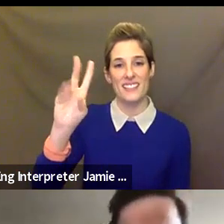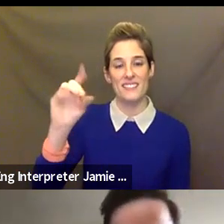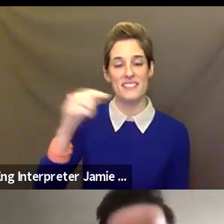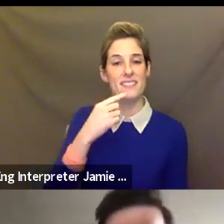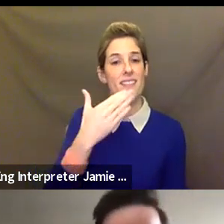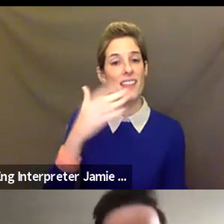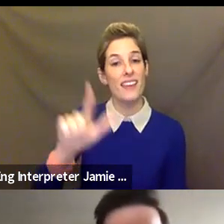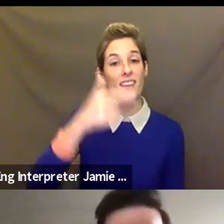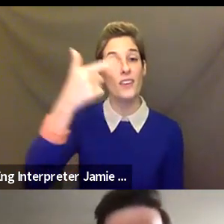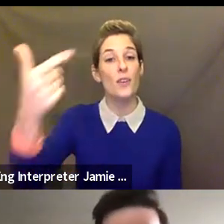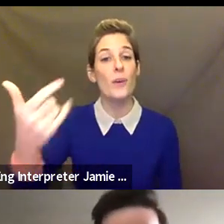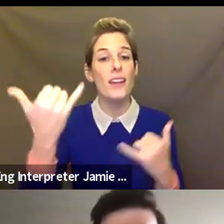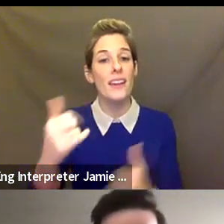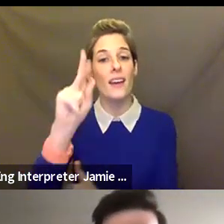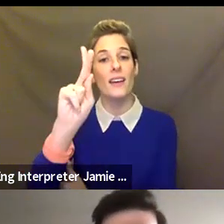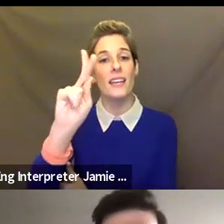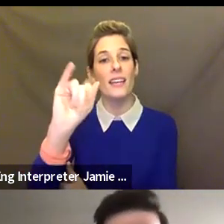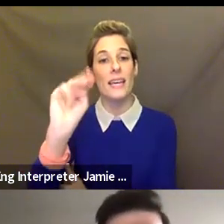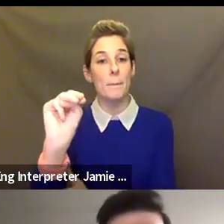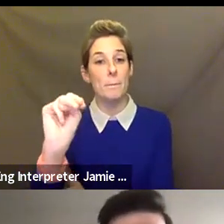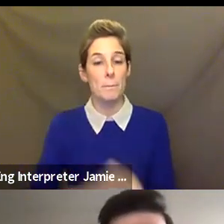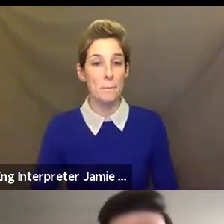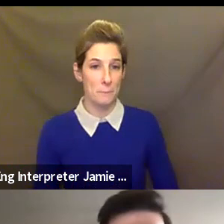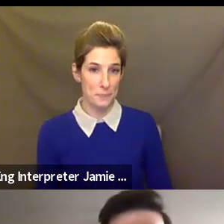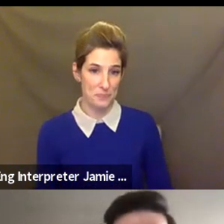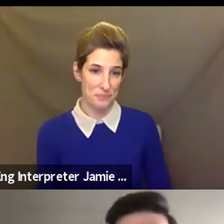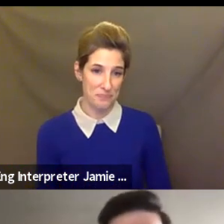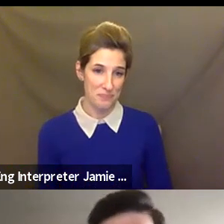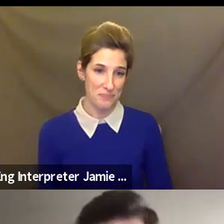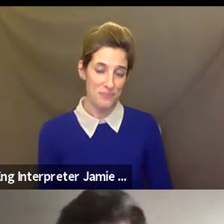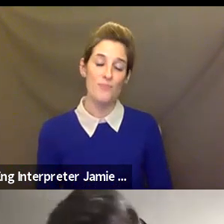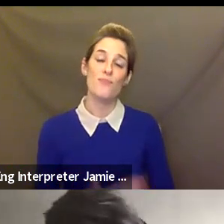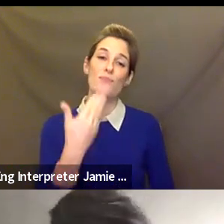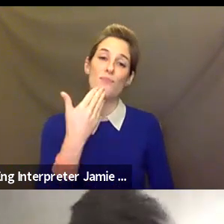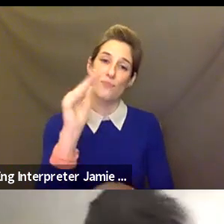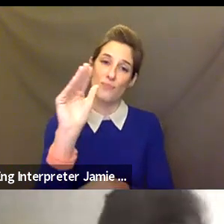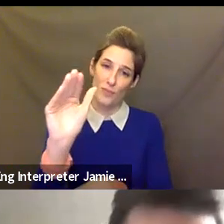Kim Grier-Martinez: Good afternoon everyone. Thank you